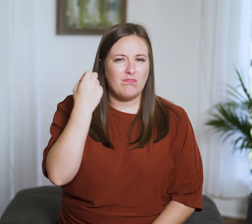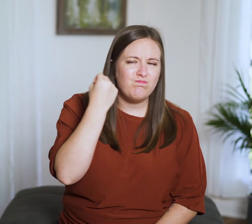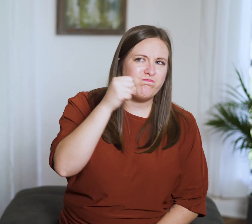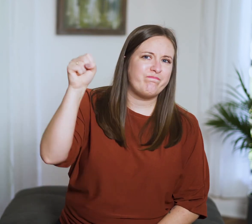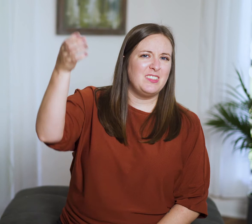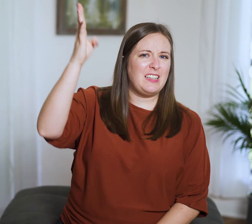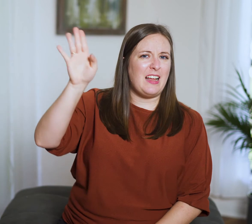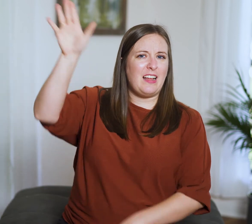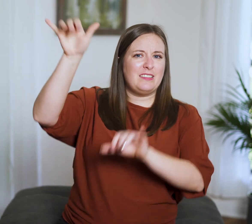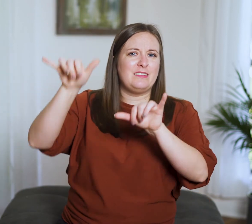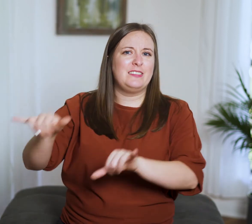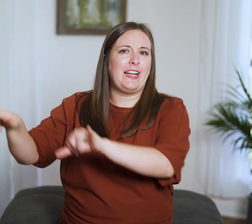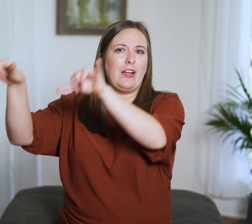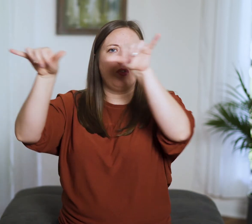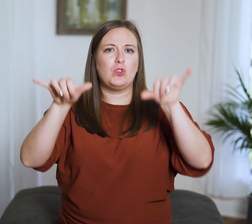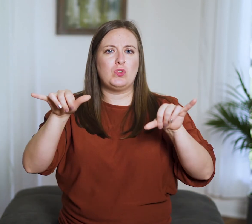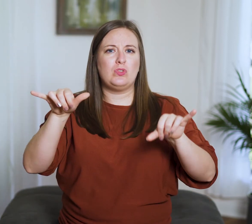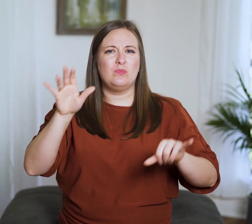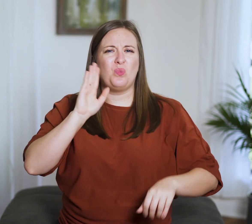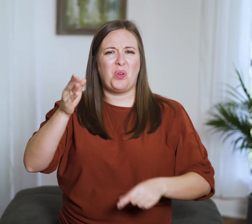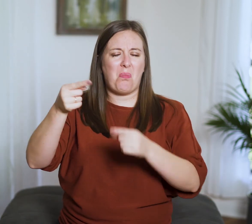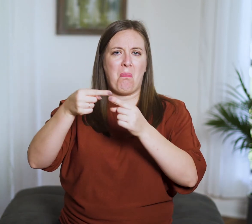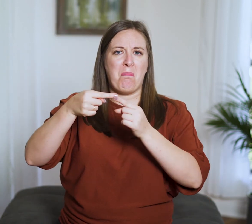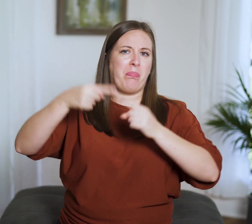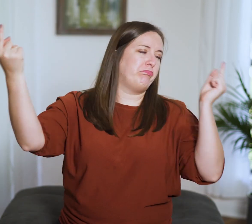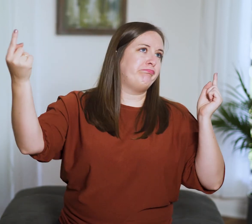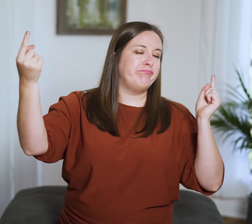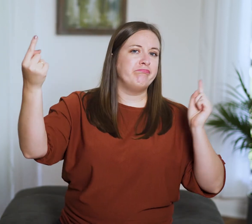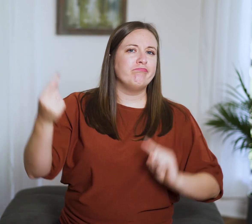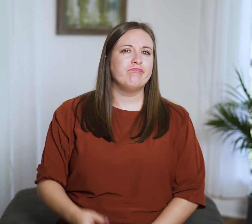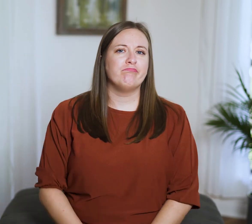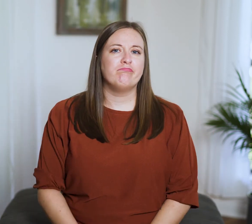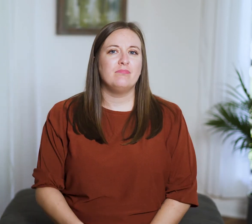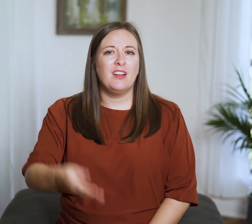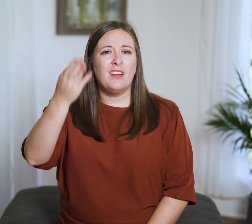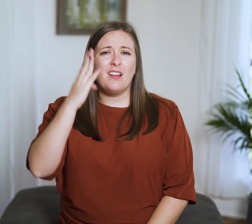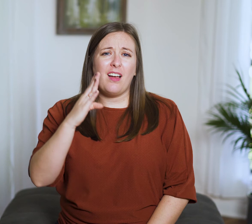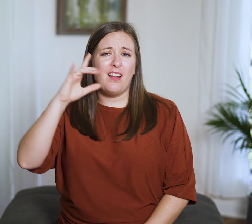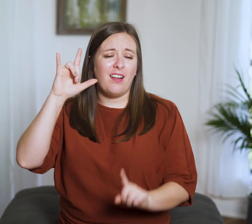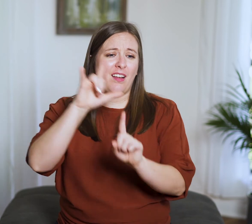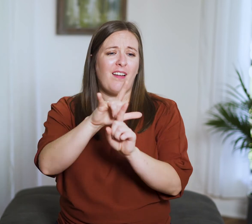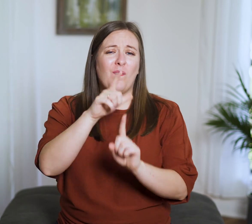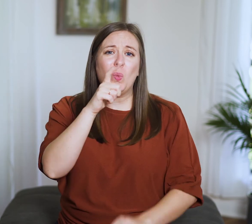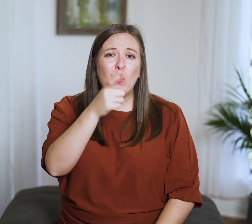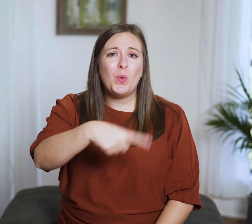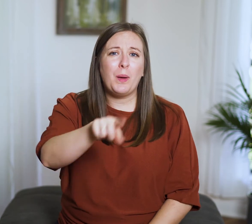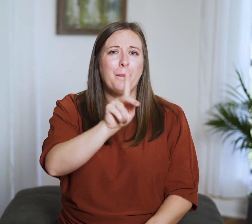rebelling against God’s standards. On the other hand, God loves those